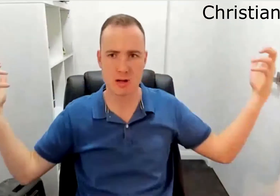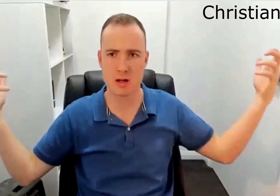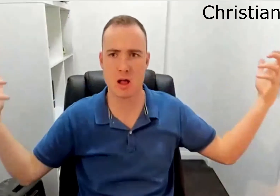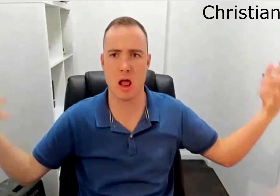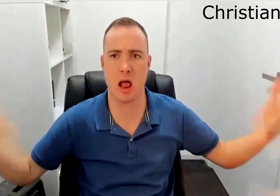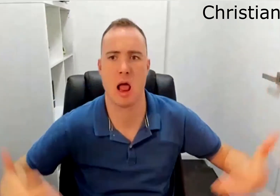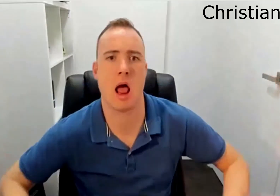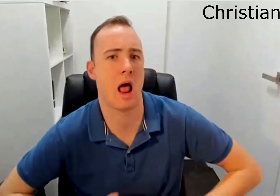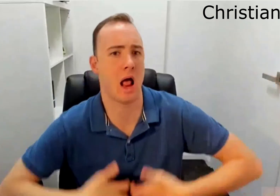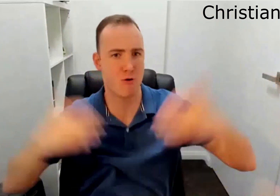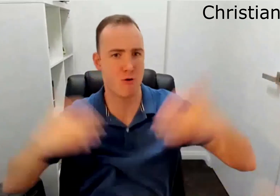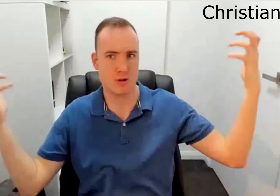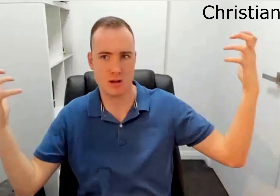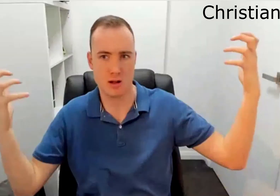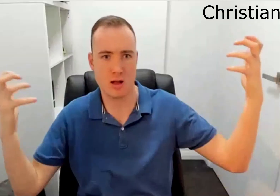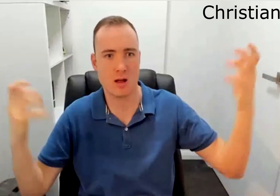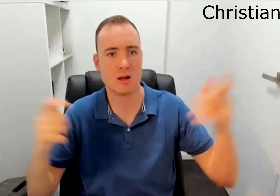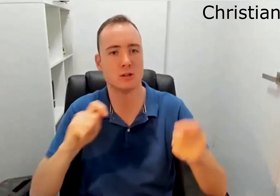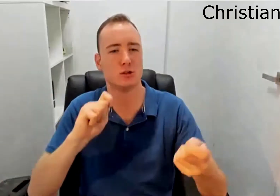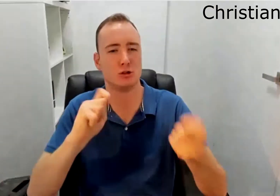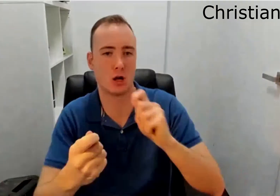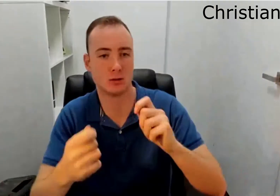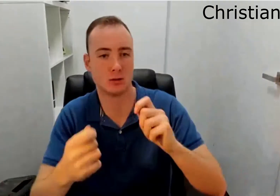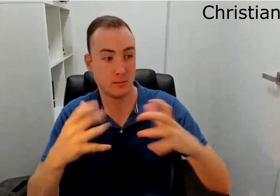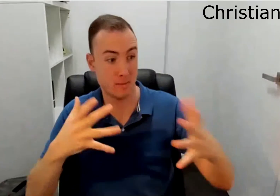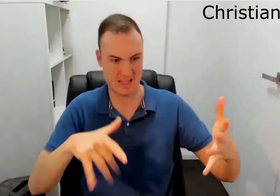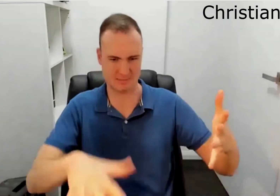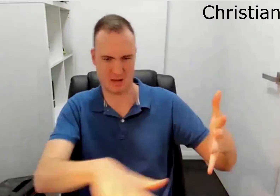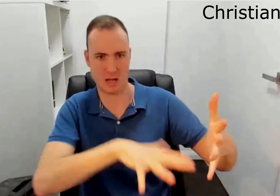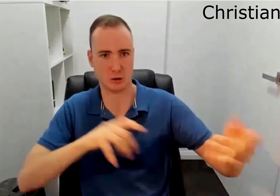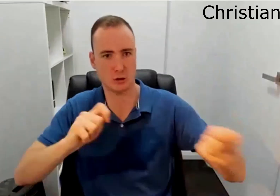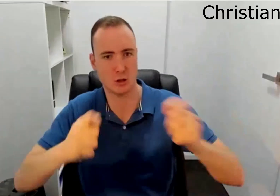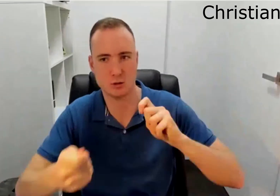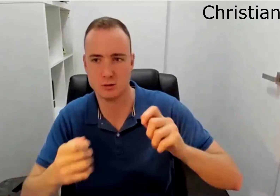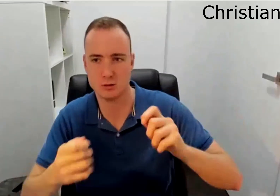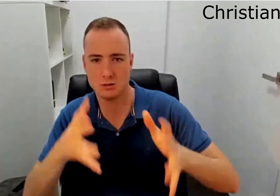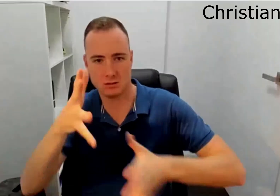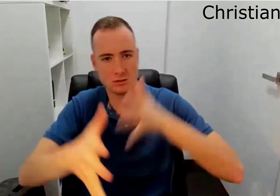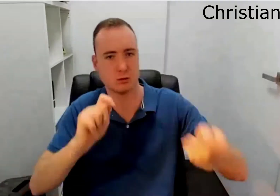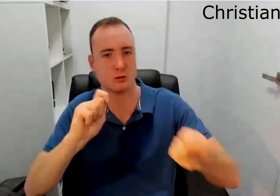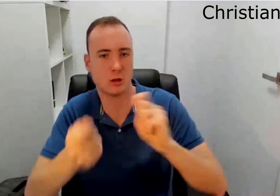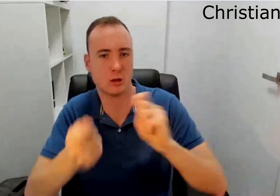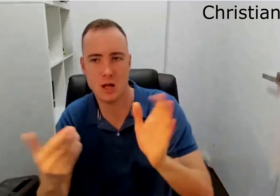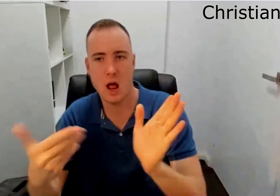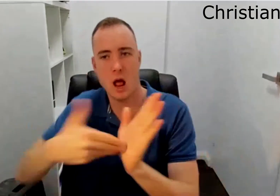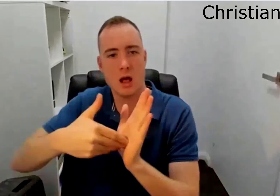Or I could use a double-handed movement and add some facial expression. It changes the intent of the sign